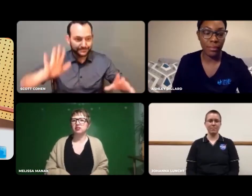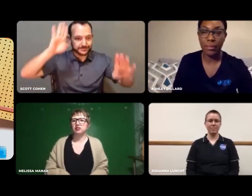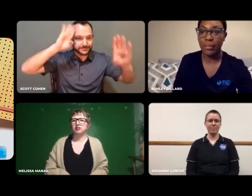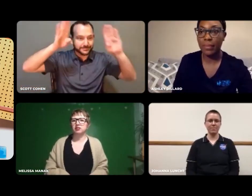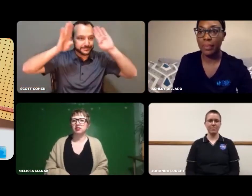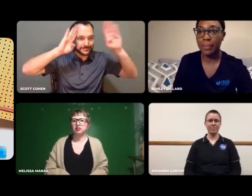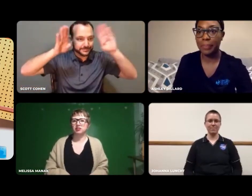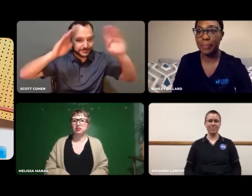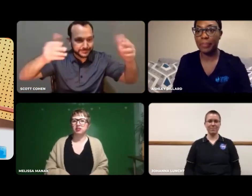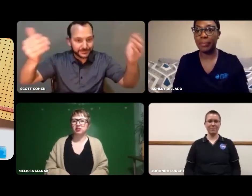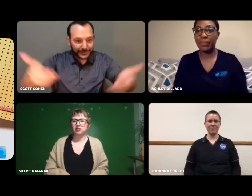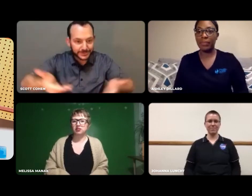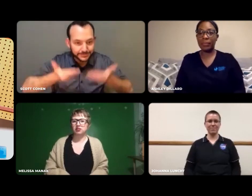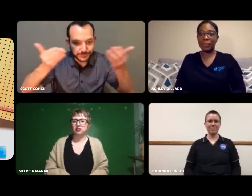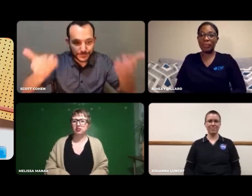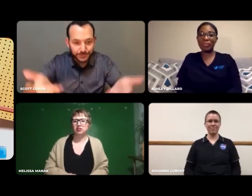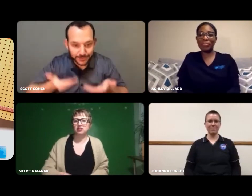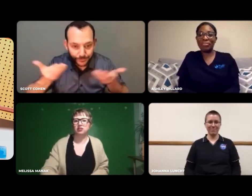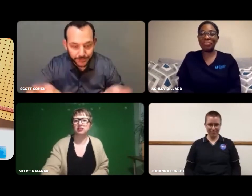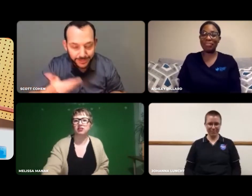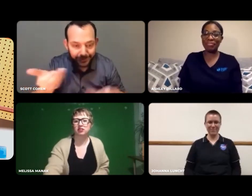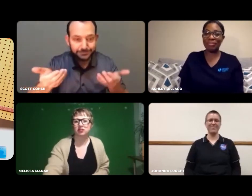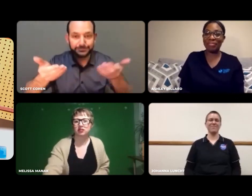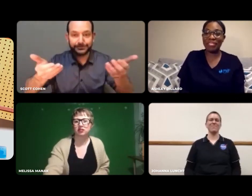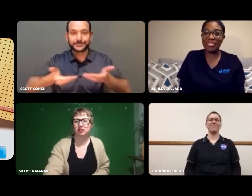I>>SCOTT COHEN: Good evening. Welcome, everyone.